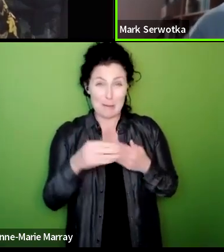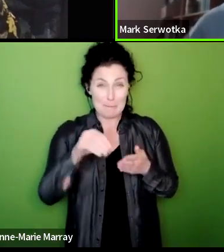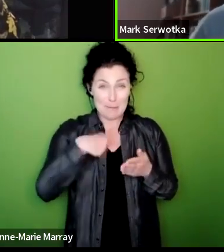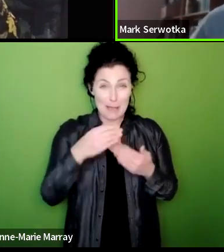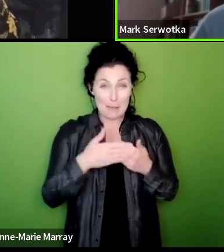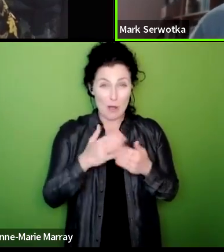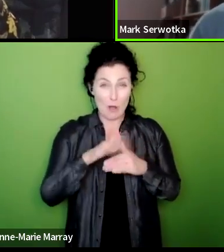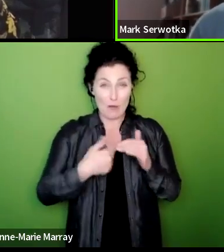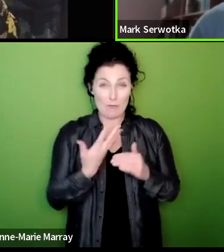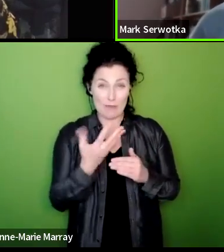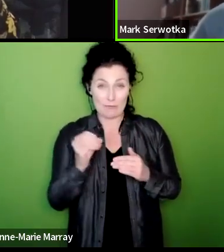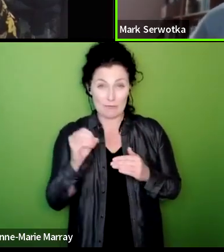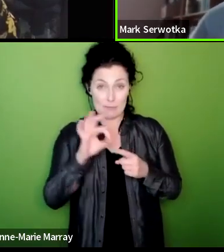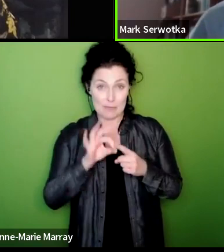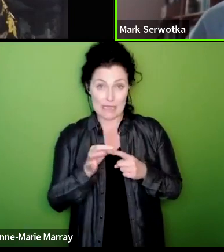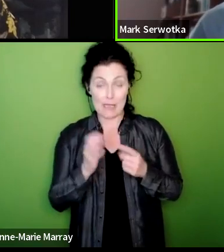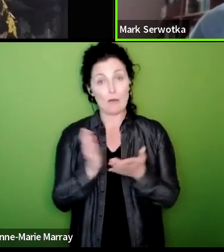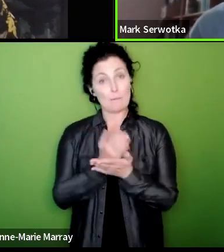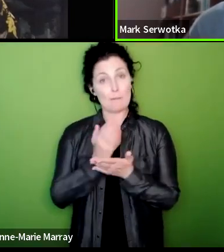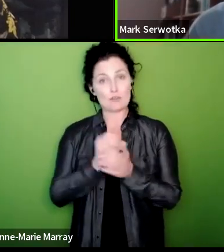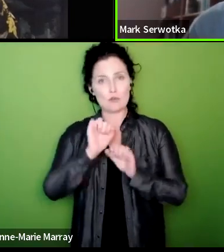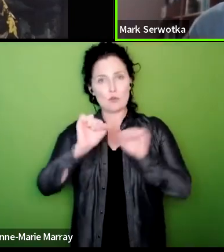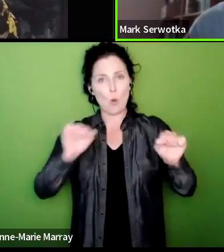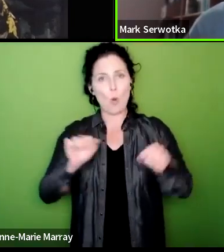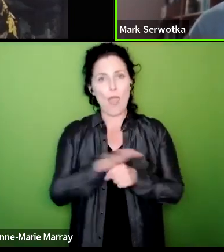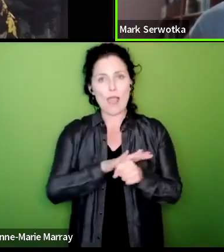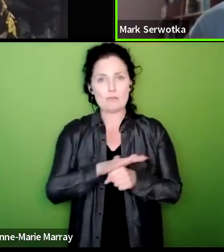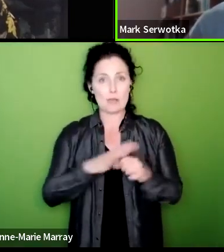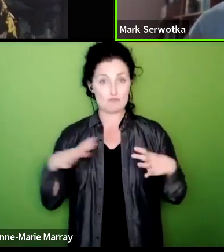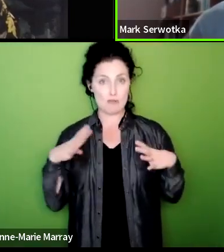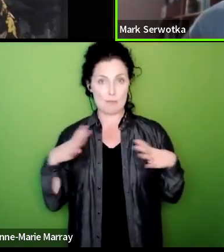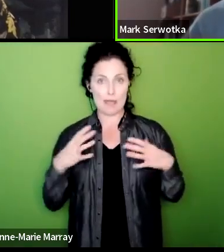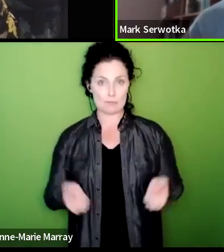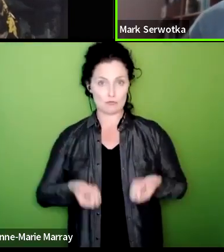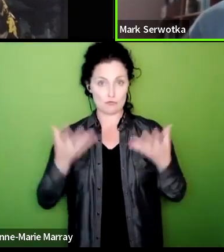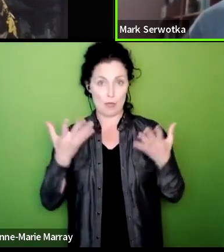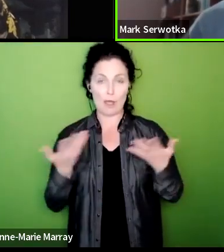if we're being prepared to rebal it if we're all working it together we can win whether you're in